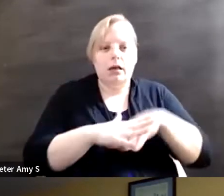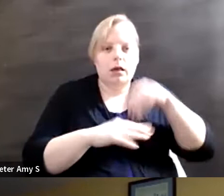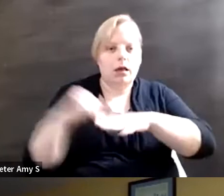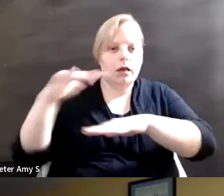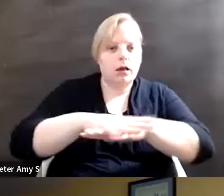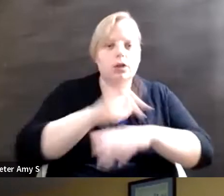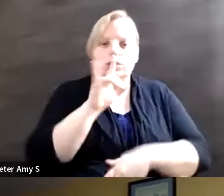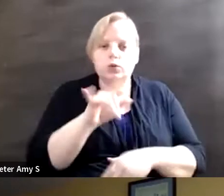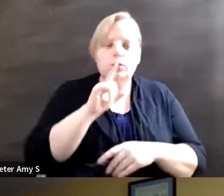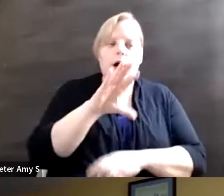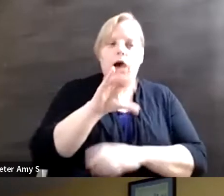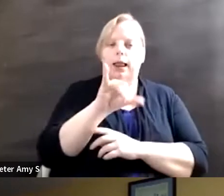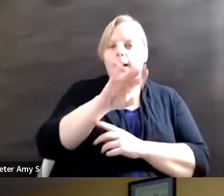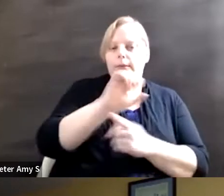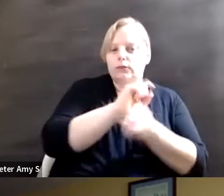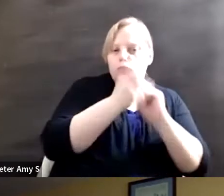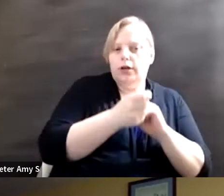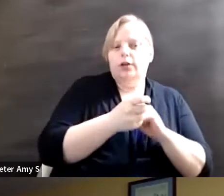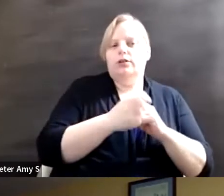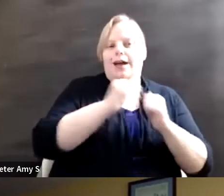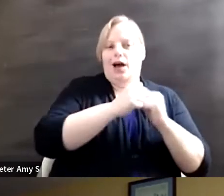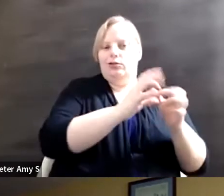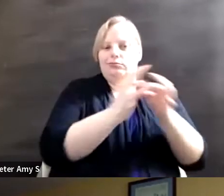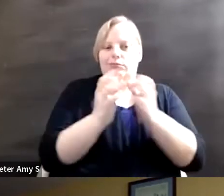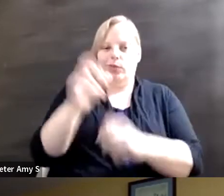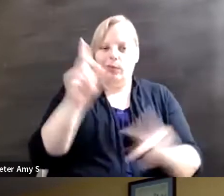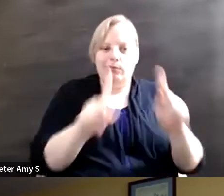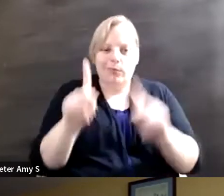climate change and people with disabilities. Mr Espinosa, you were talking, Mr Rios Espinosa,